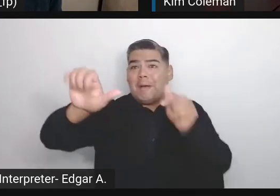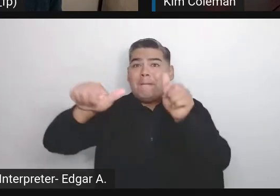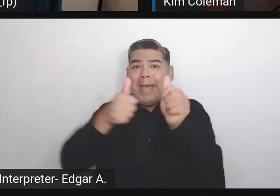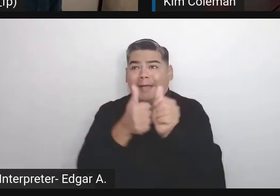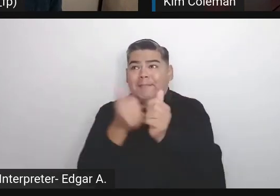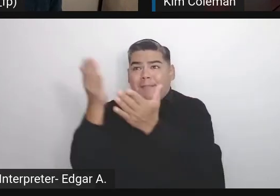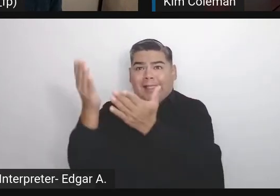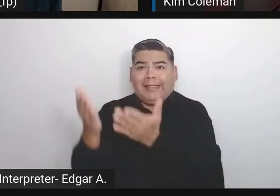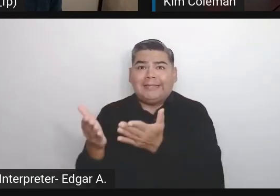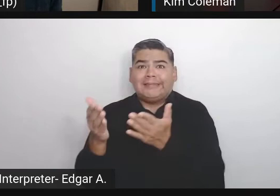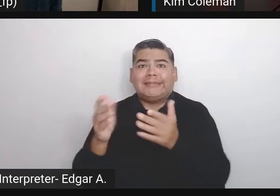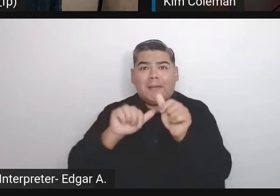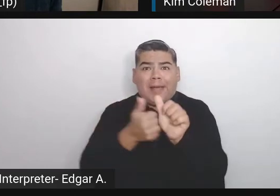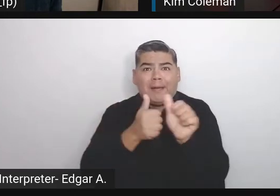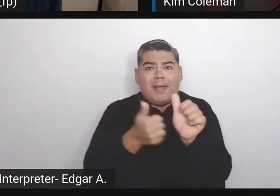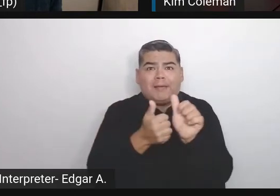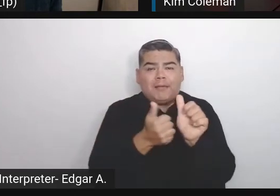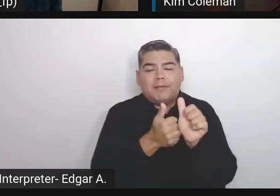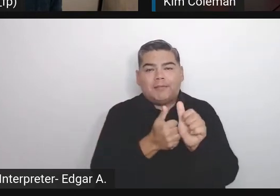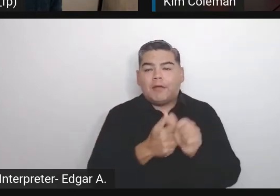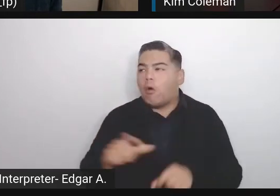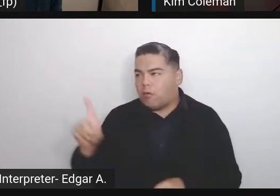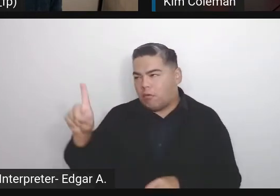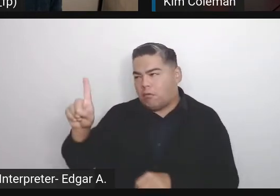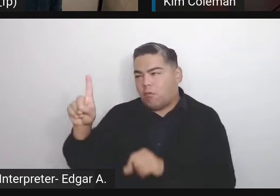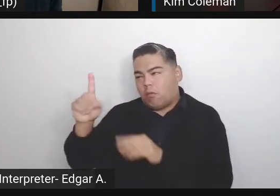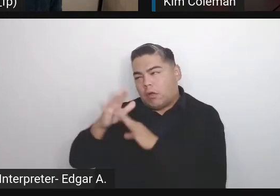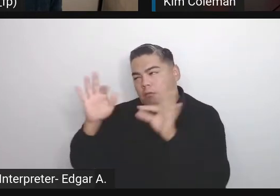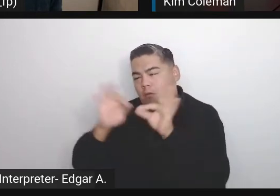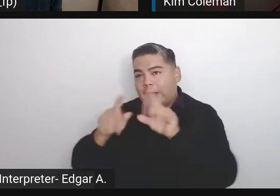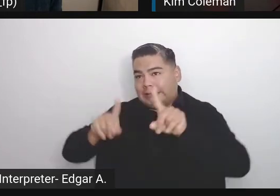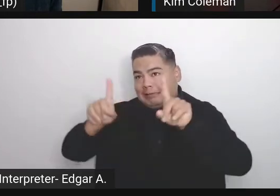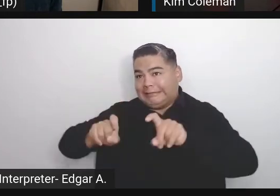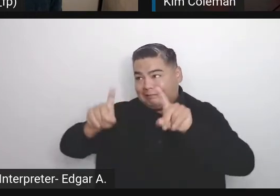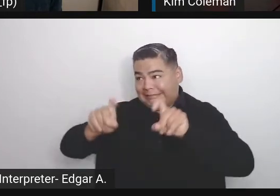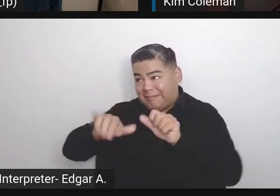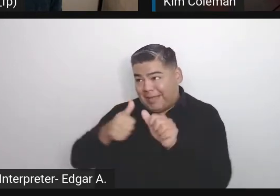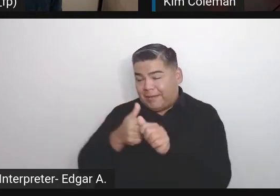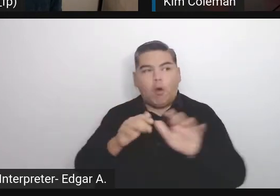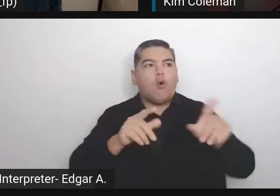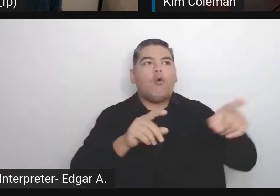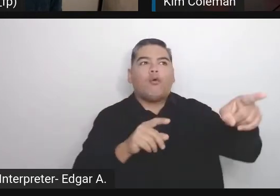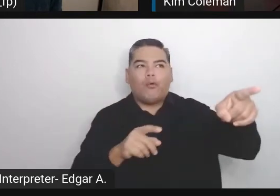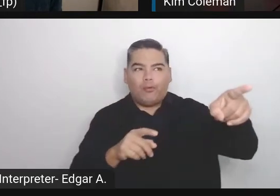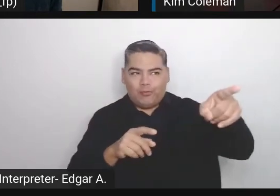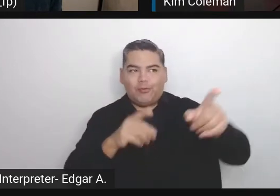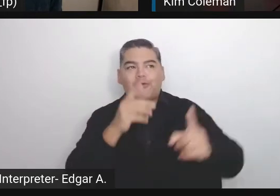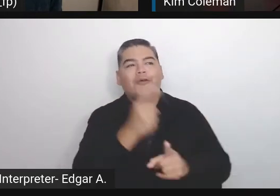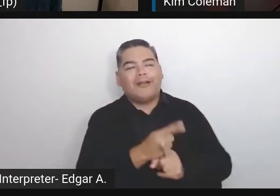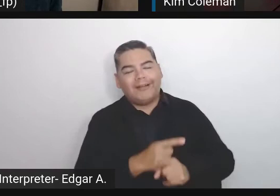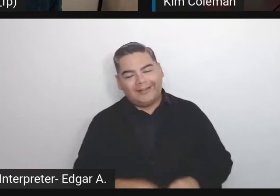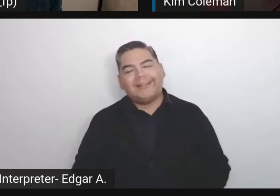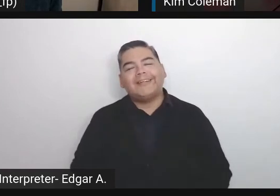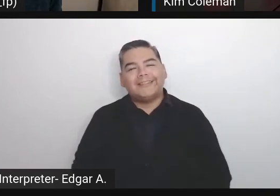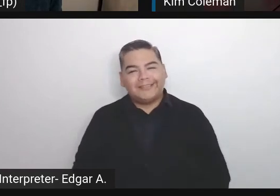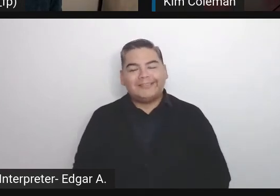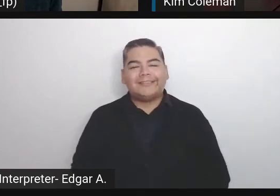What's important, test your backups. I remember GitLab once had this problem.